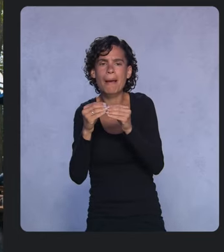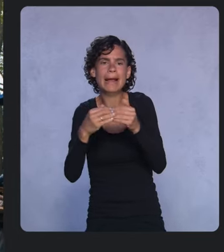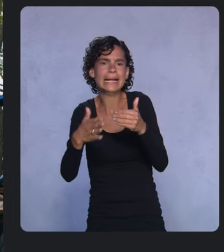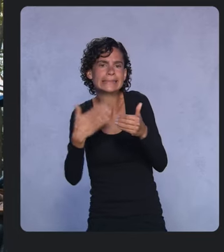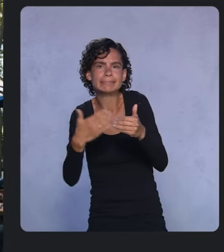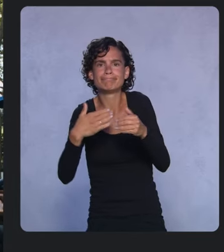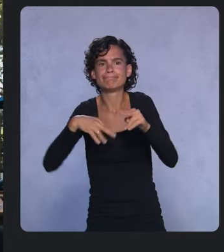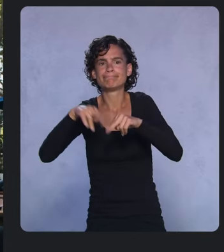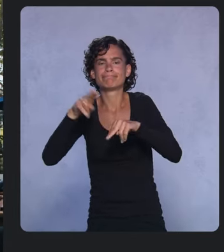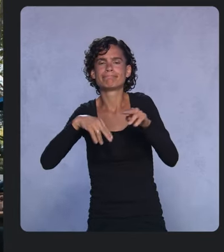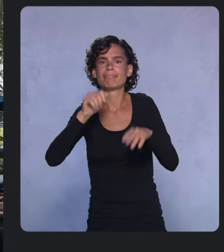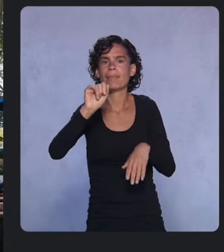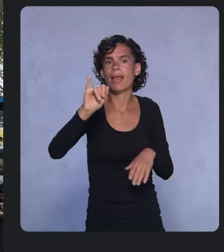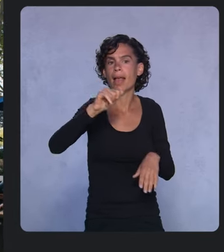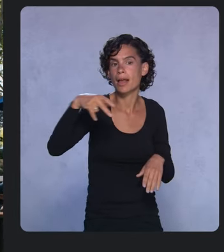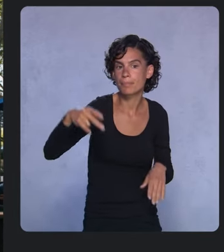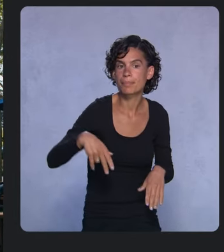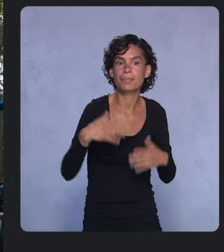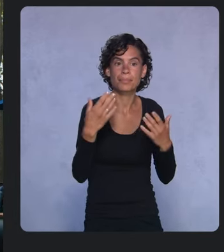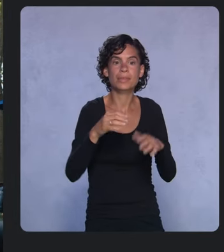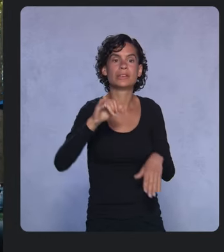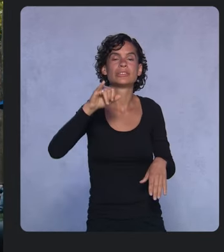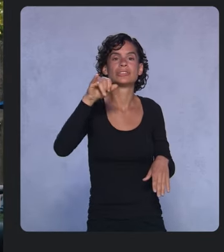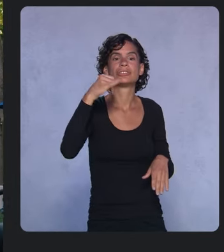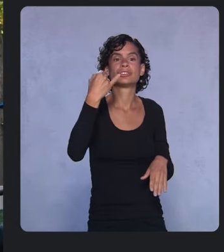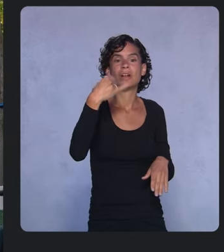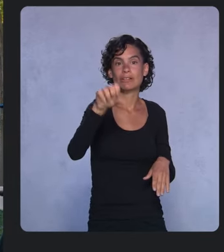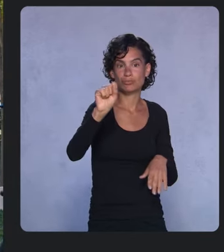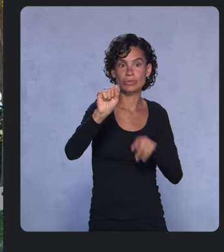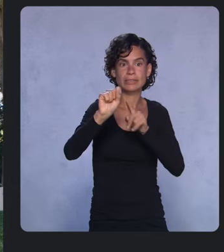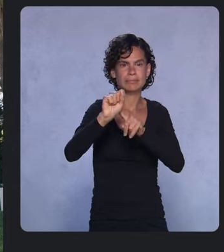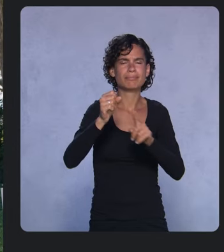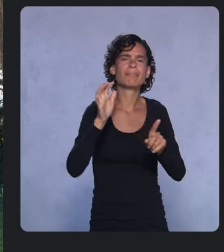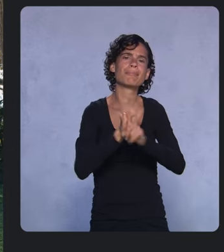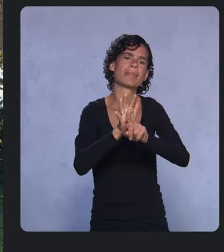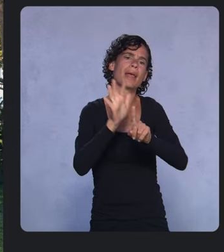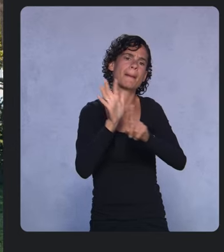JavaScript is one of the world’s most popular languages with millions of developers.